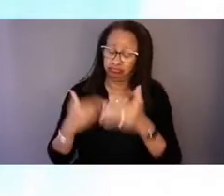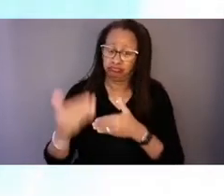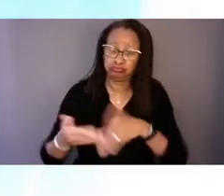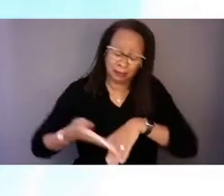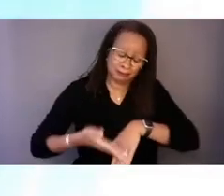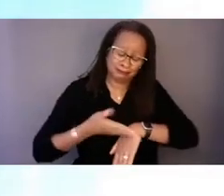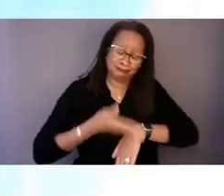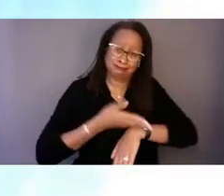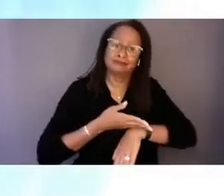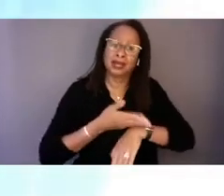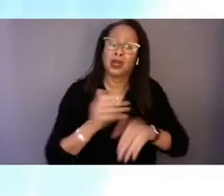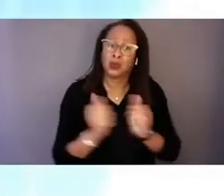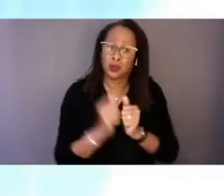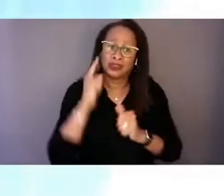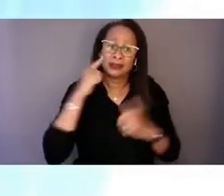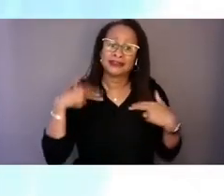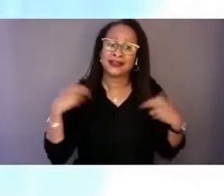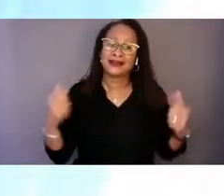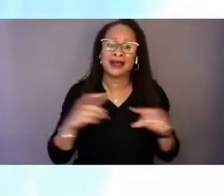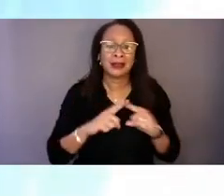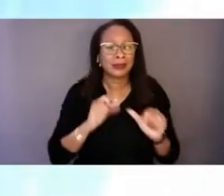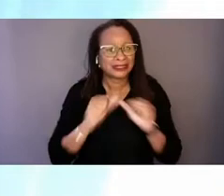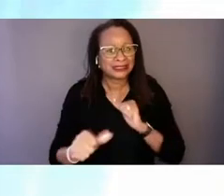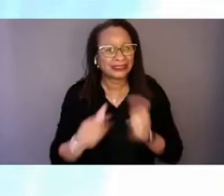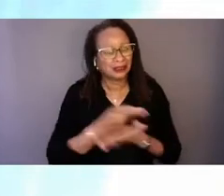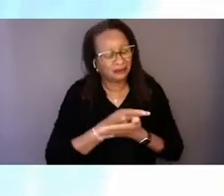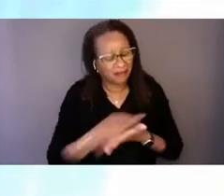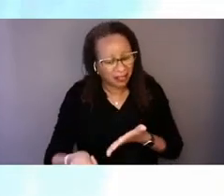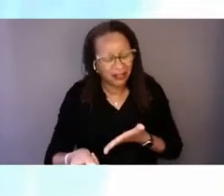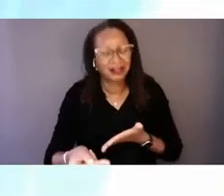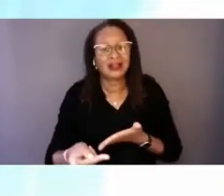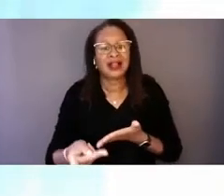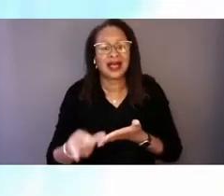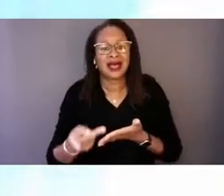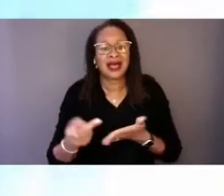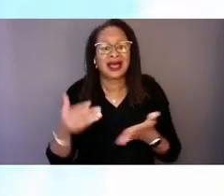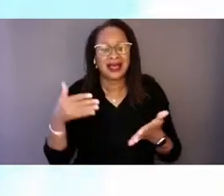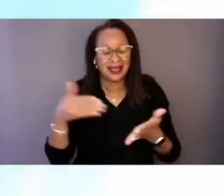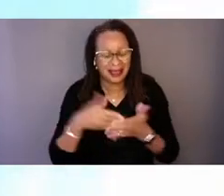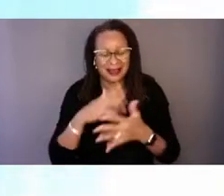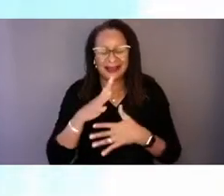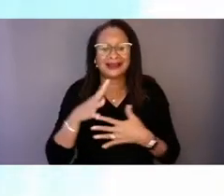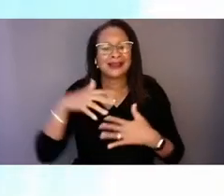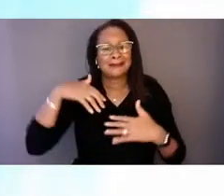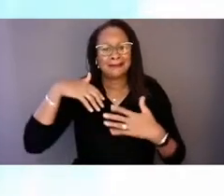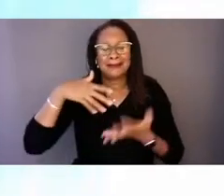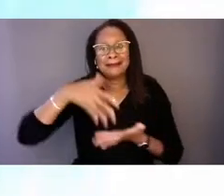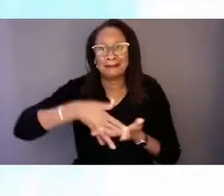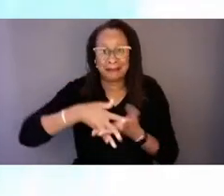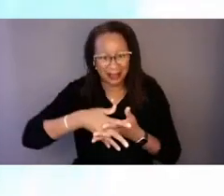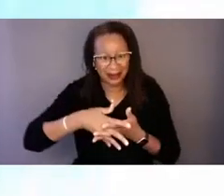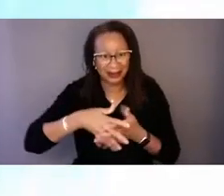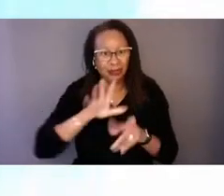we continue to fail at embedding culture, diversity, and equity